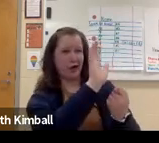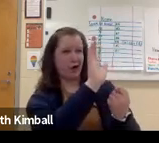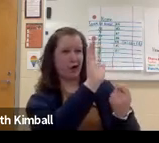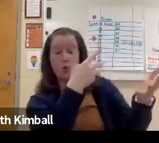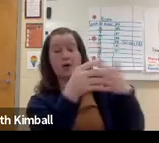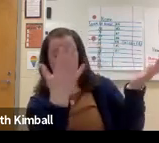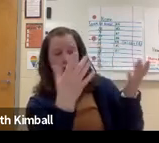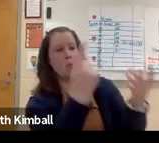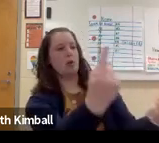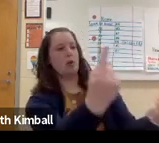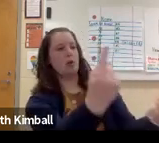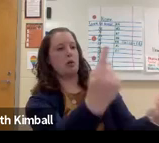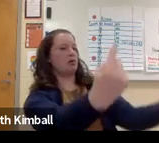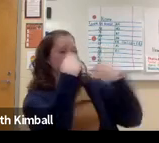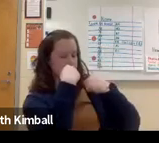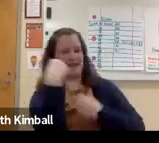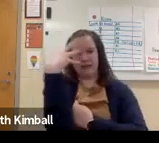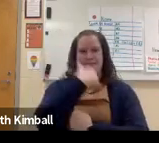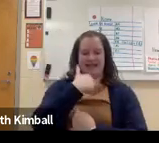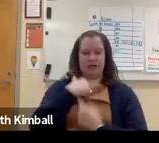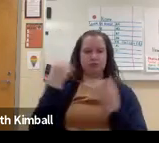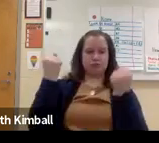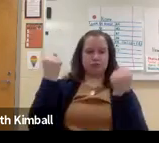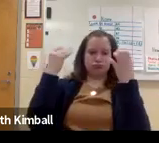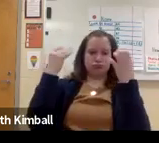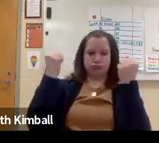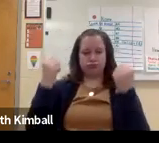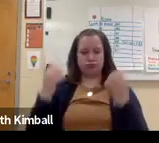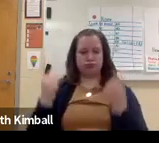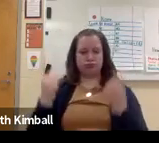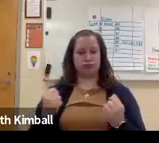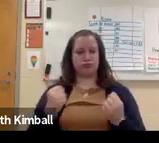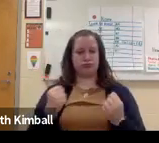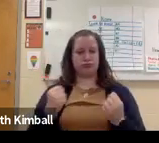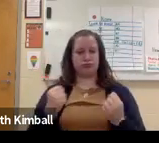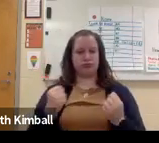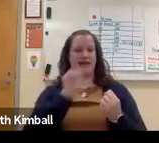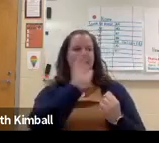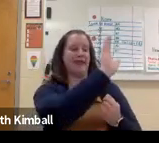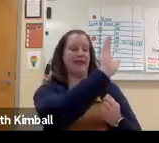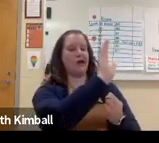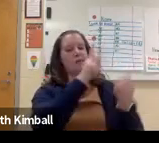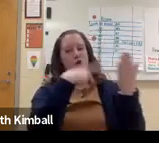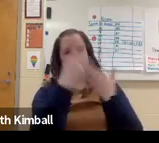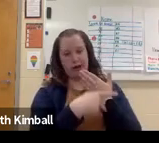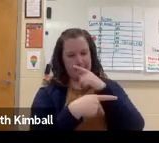with their team, where they are in the process of filming me